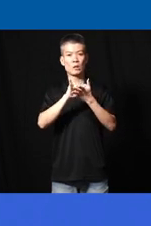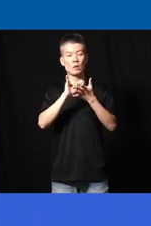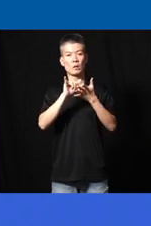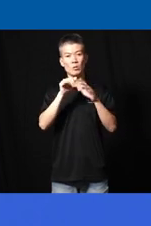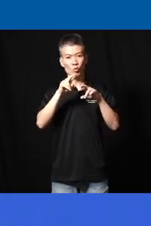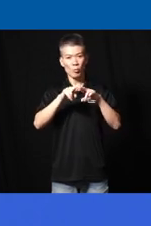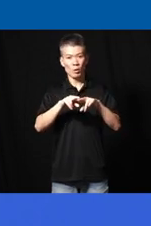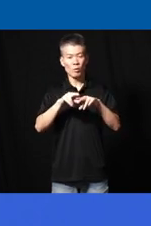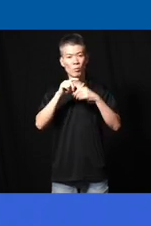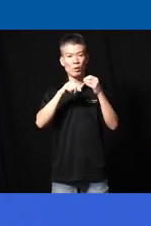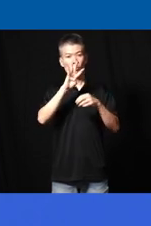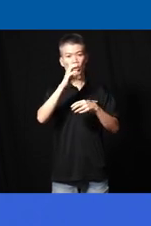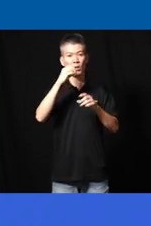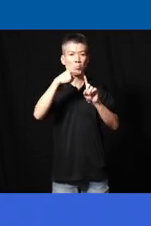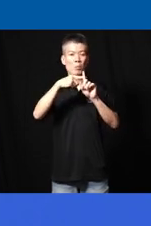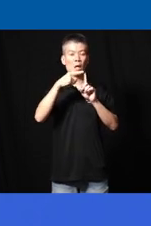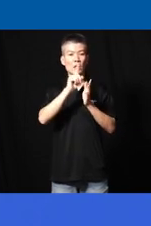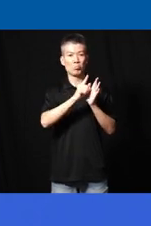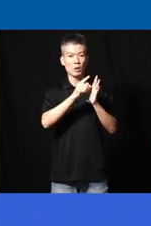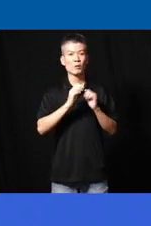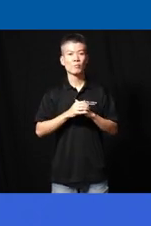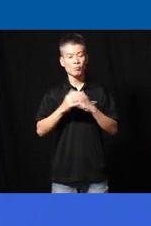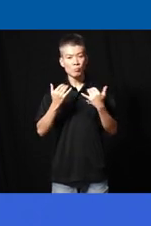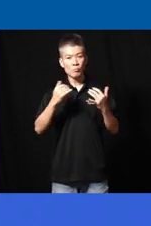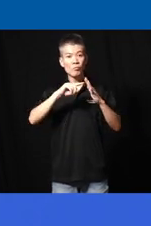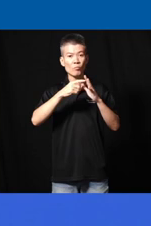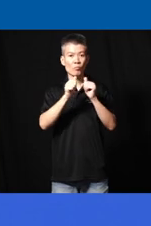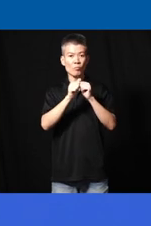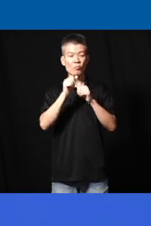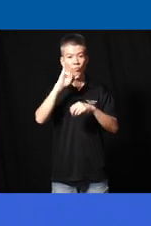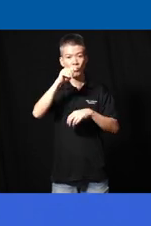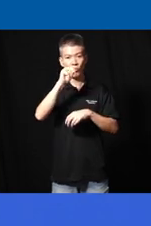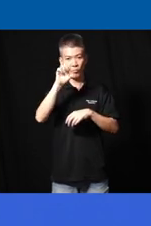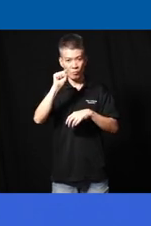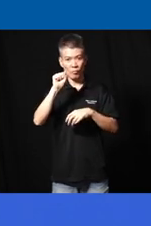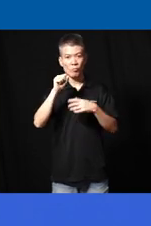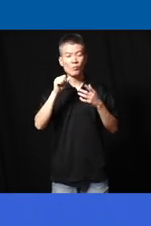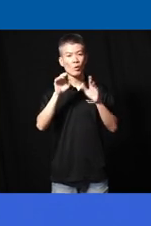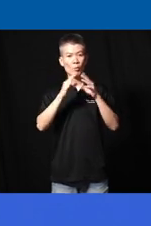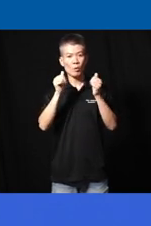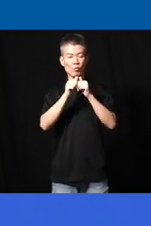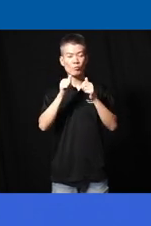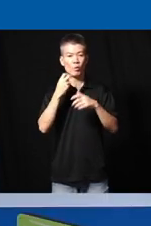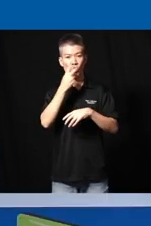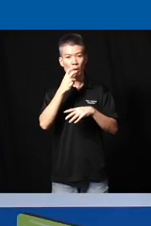remaining 40 plus minutes so let's start with with James uh and with opening remarks James over to